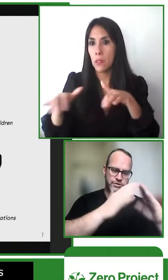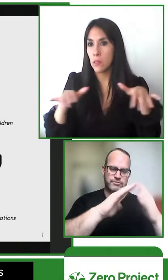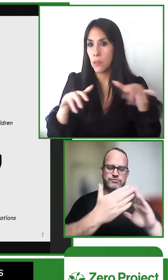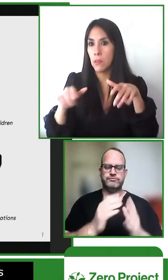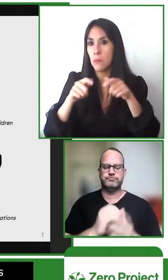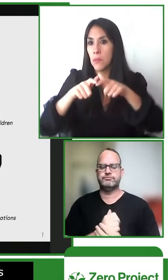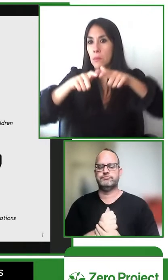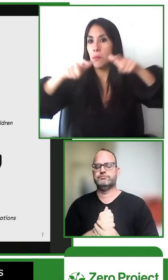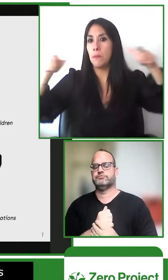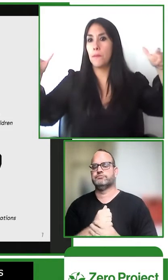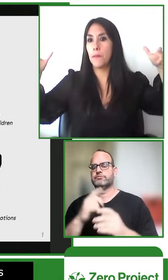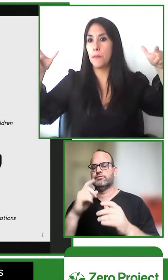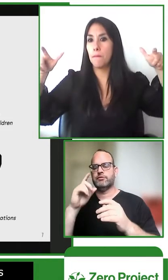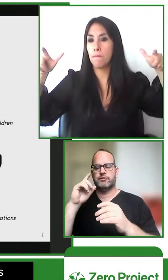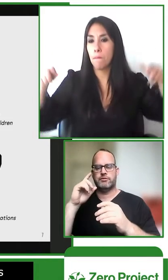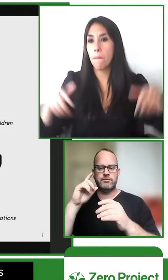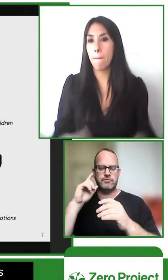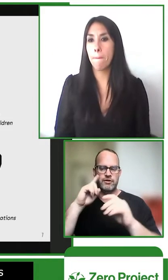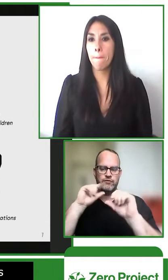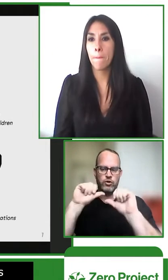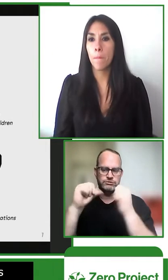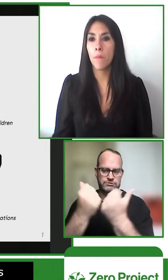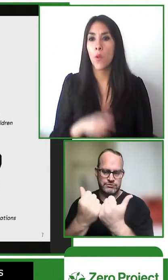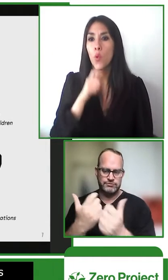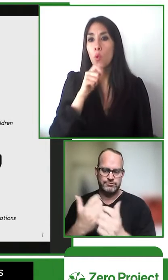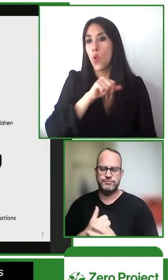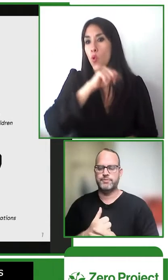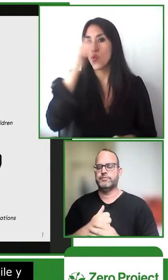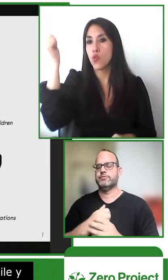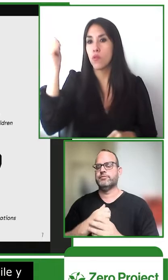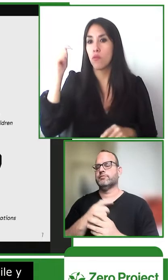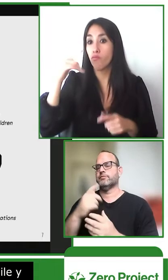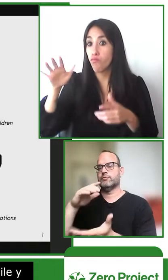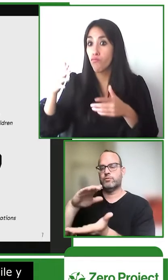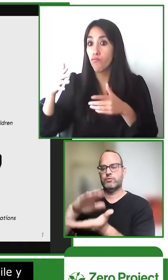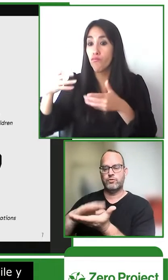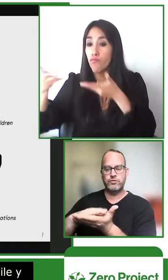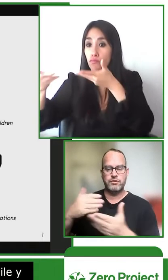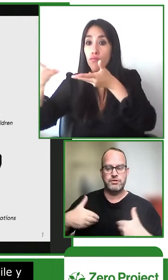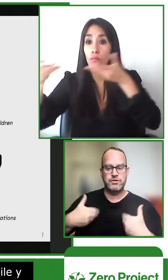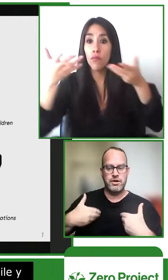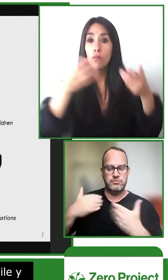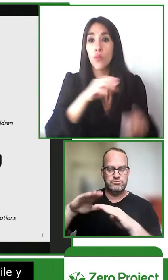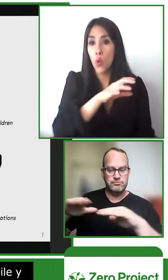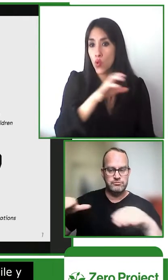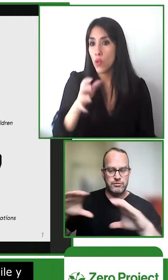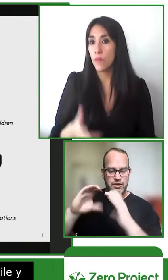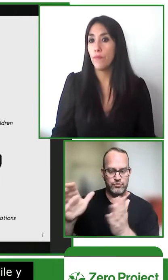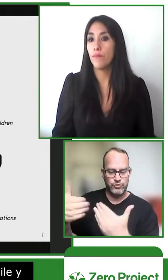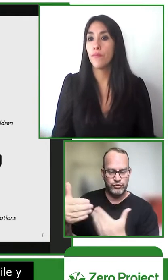awareness to the deaf community and to deaf children we want to partner with deaf associations